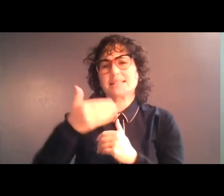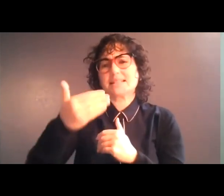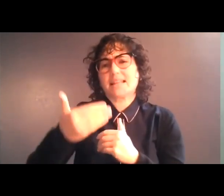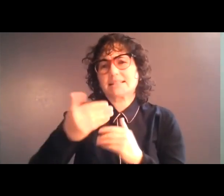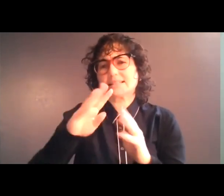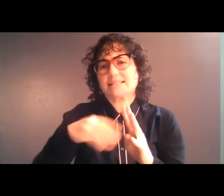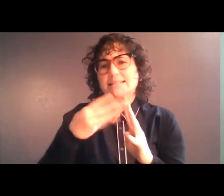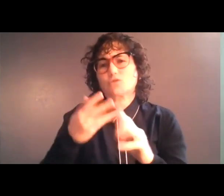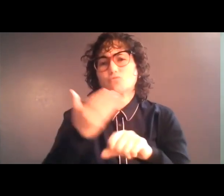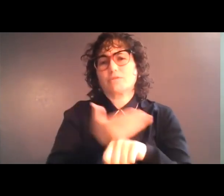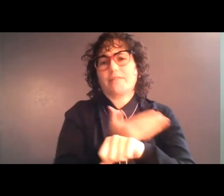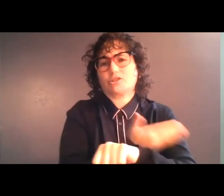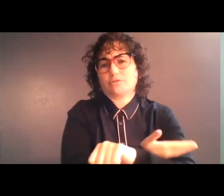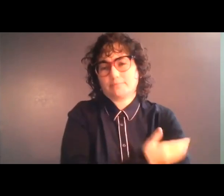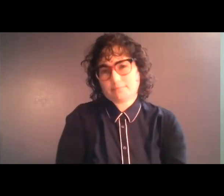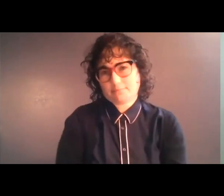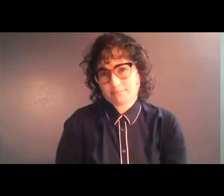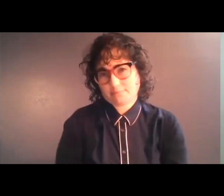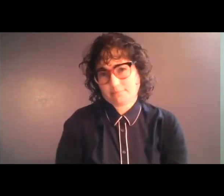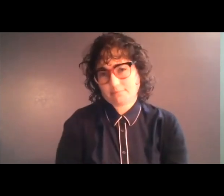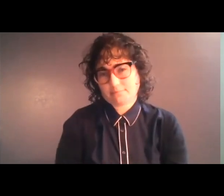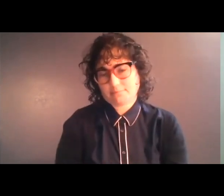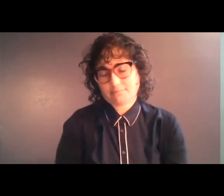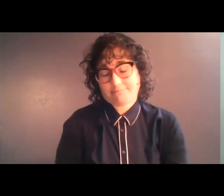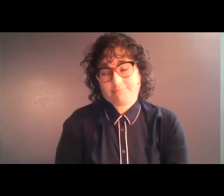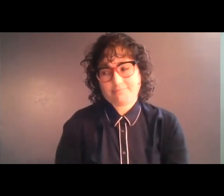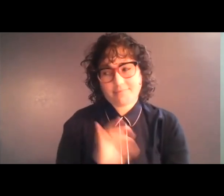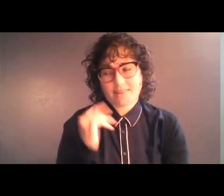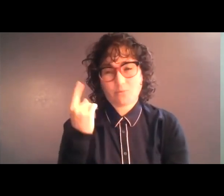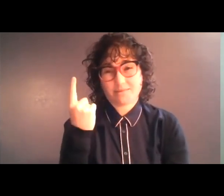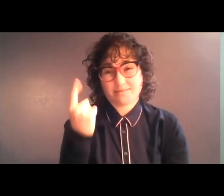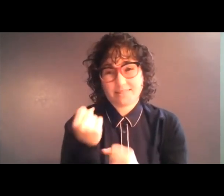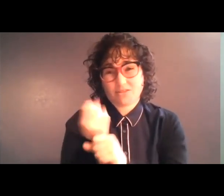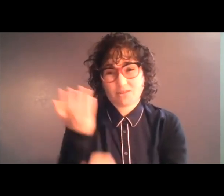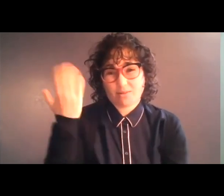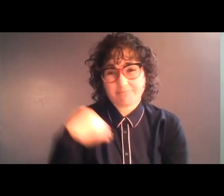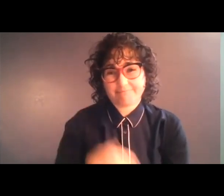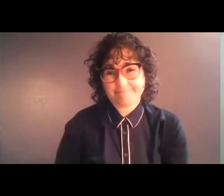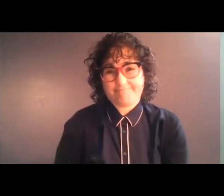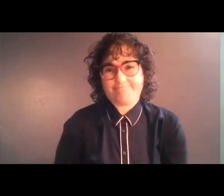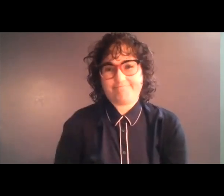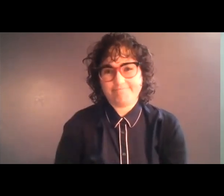Renovation." That was a year ago. So what do